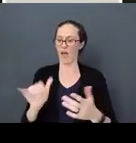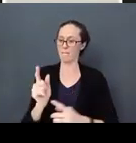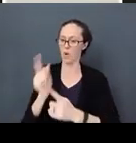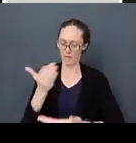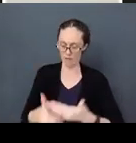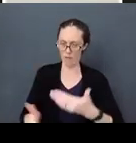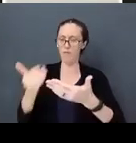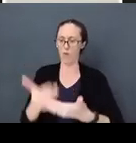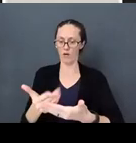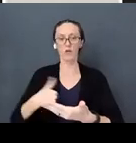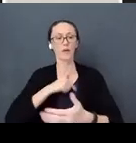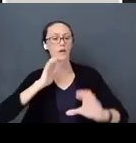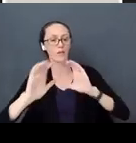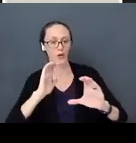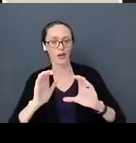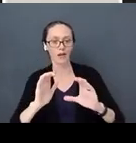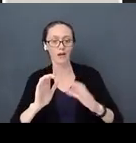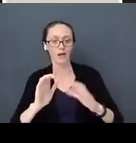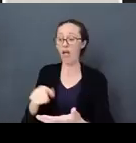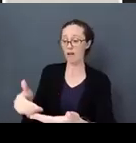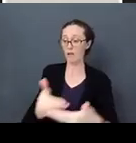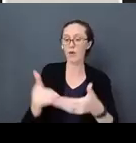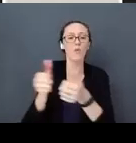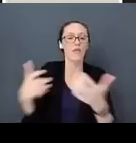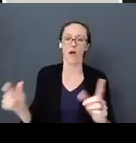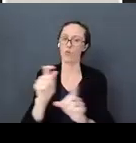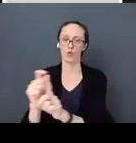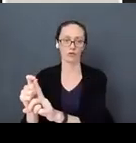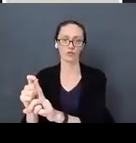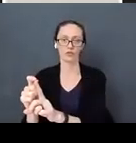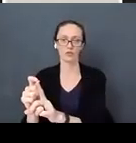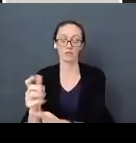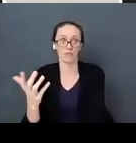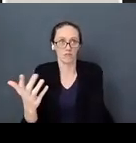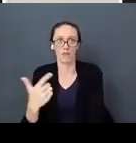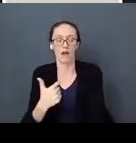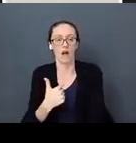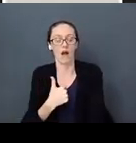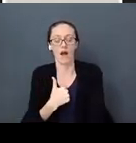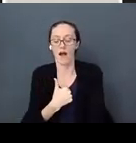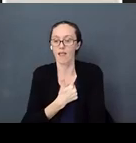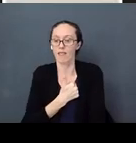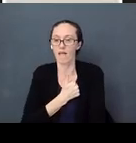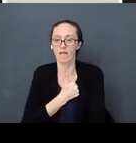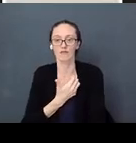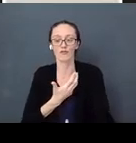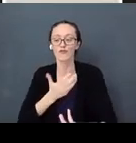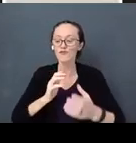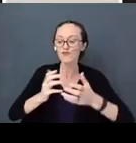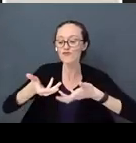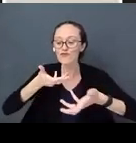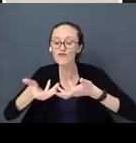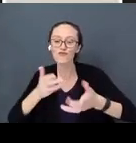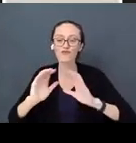They communication to us without words. I love to communicate with babies. They are fascinating to